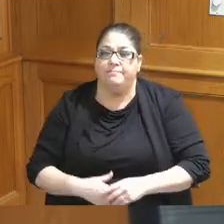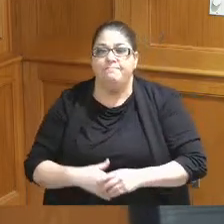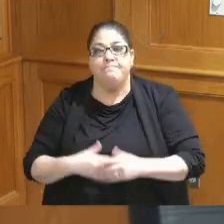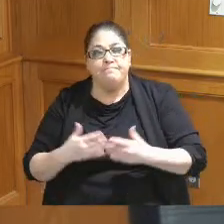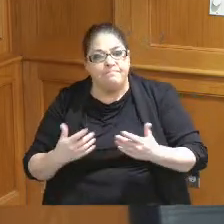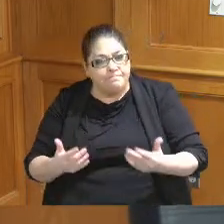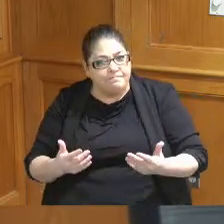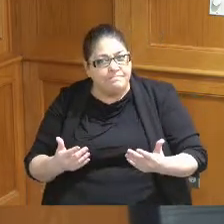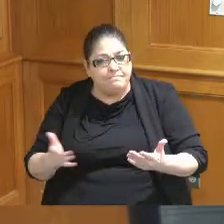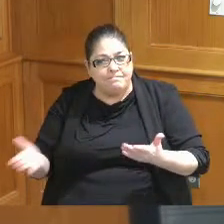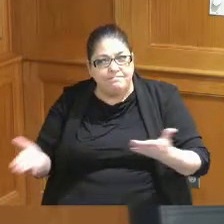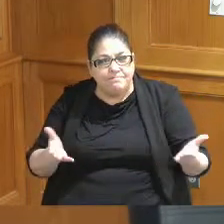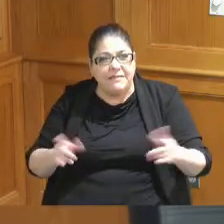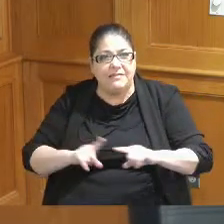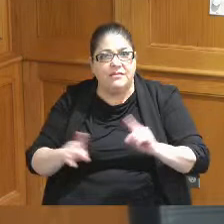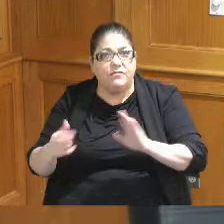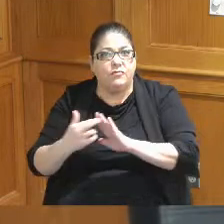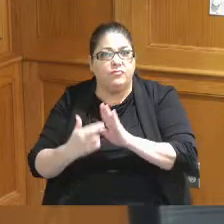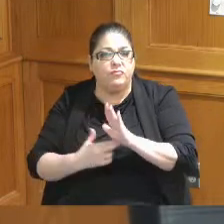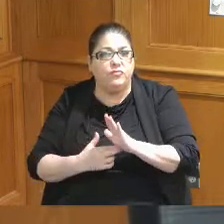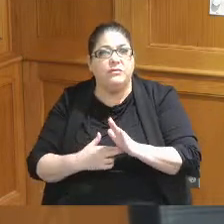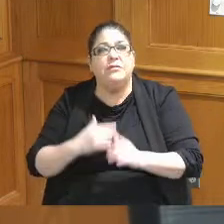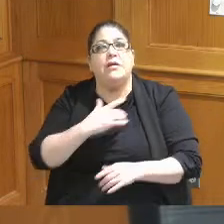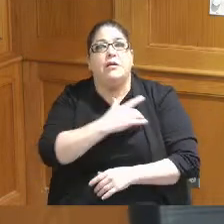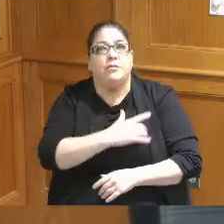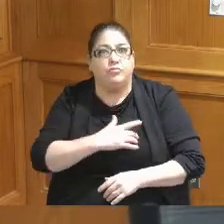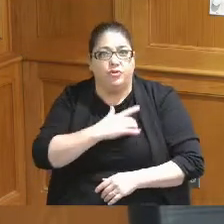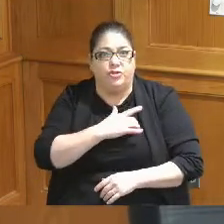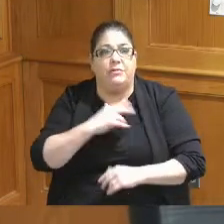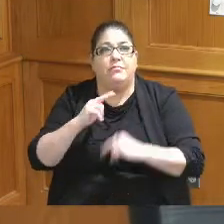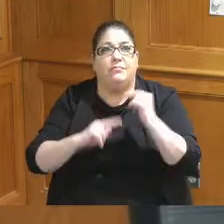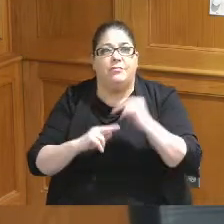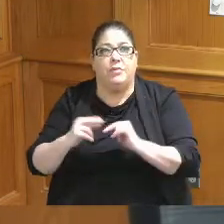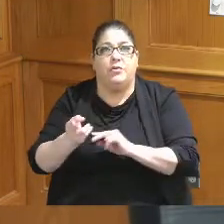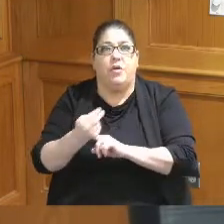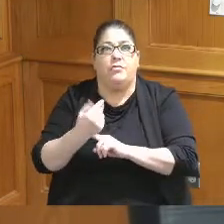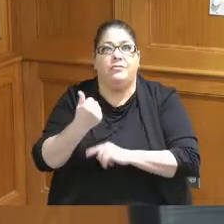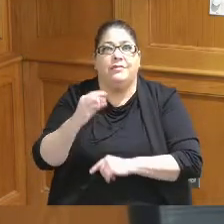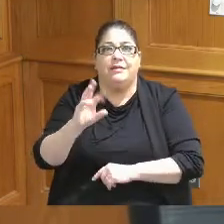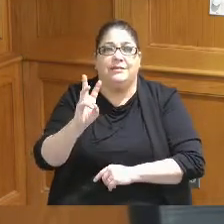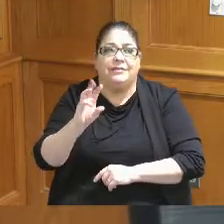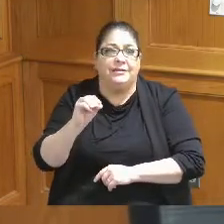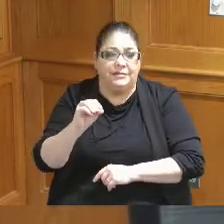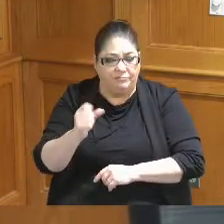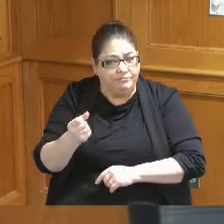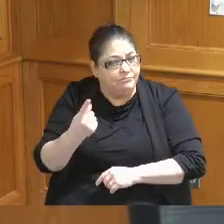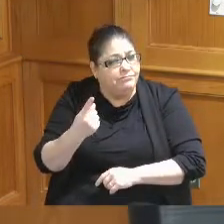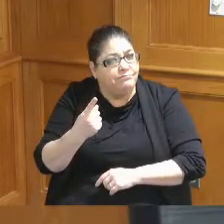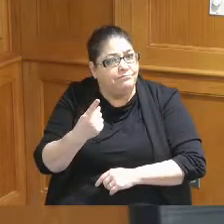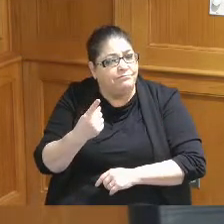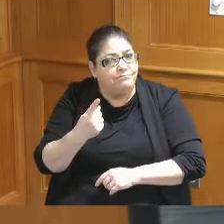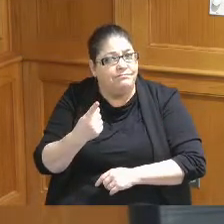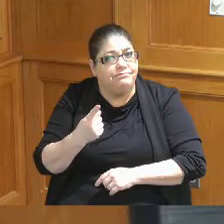I have some concerns I appreciate the hotel they built a hotel in the 1960s I would defer differ